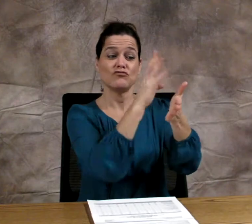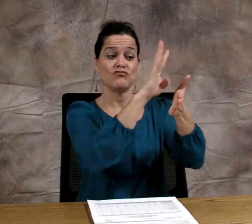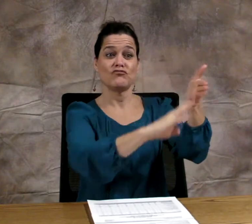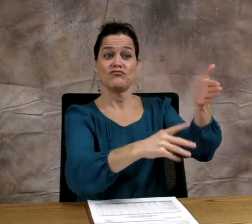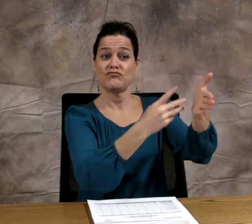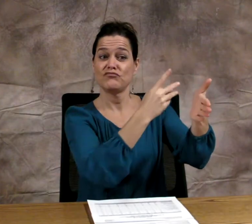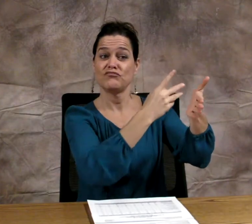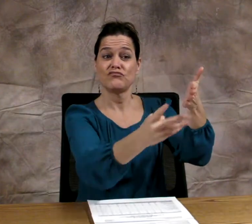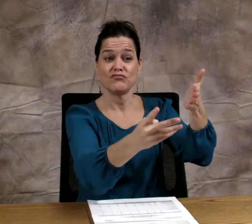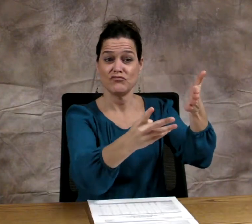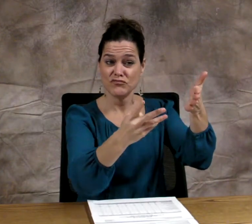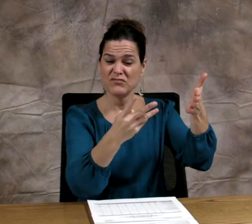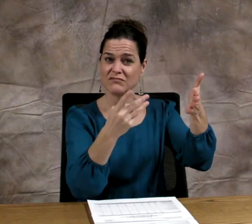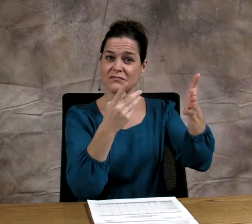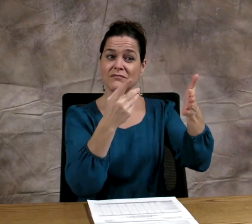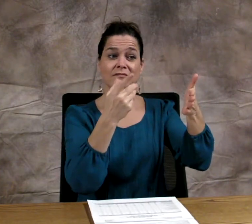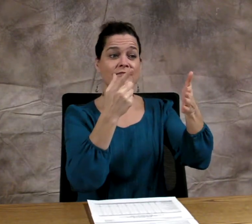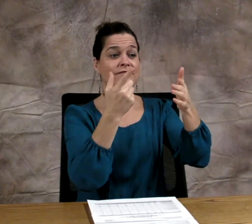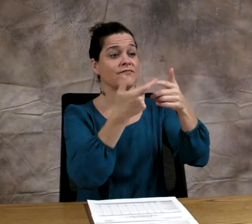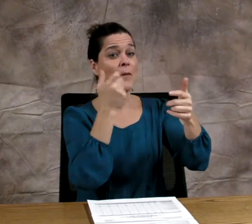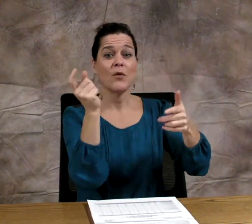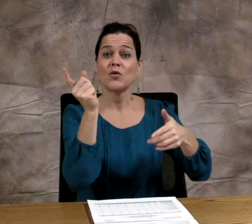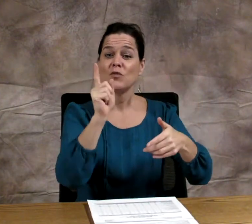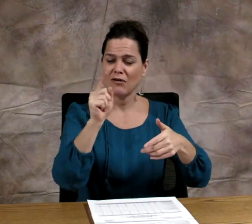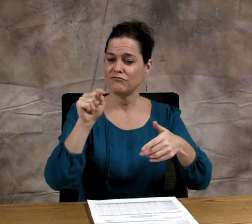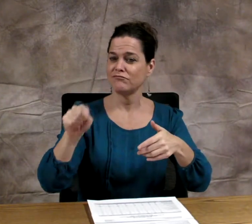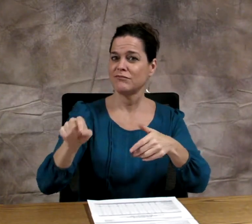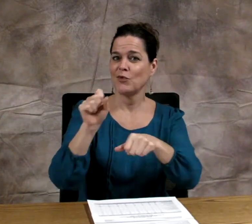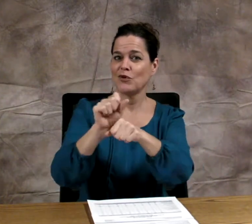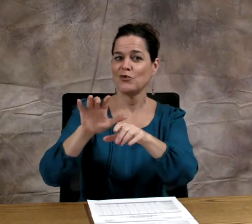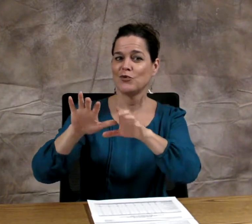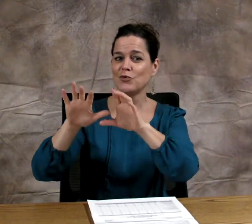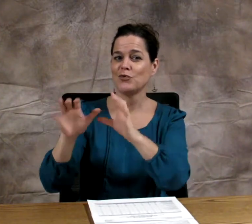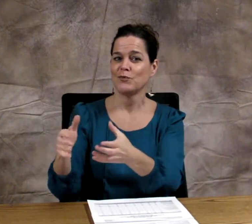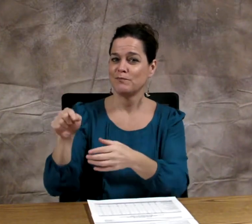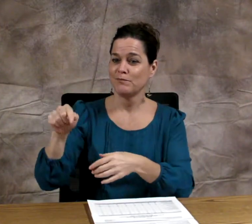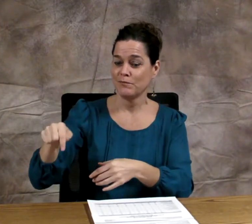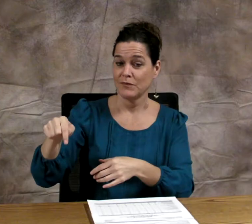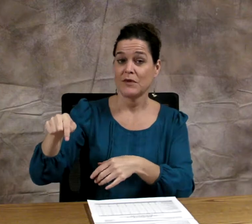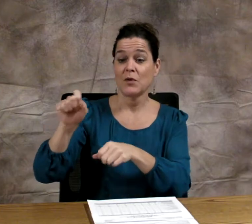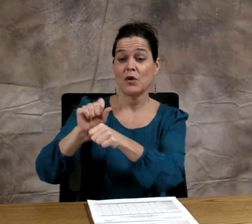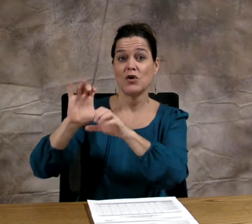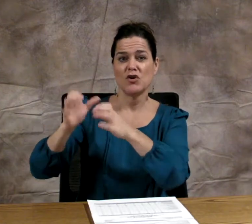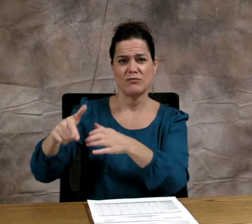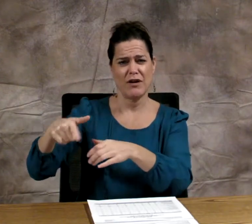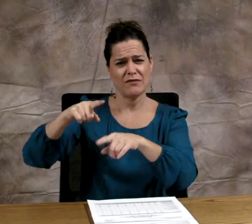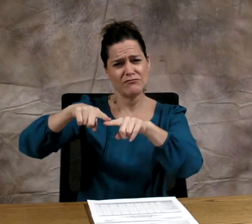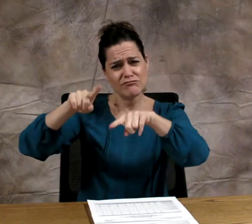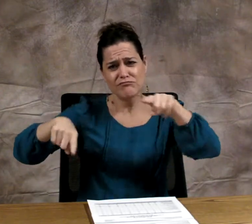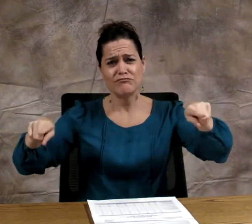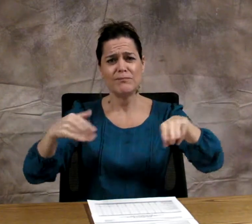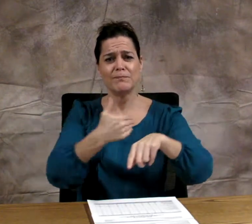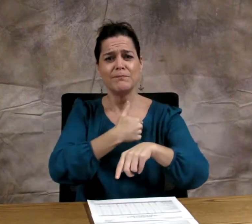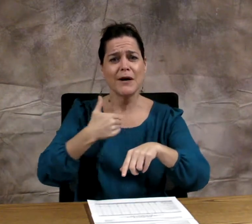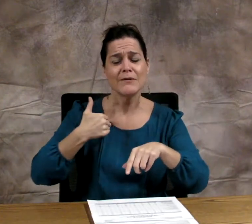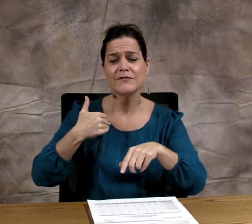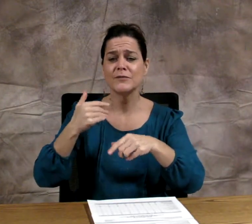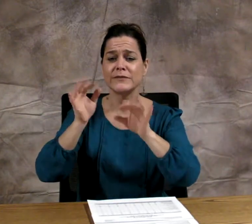This new rate structure is the result of a work group formed by MCDHH with participation